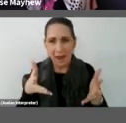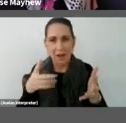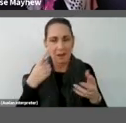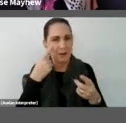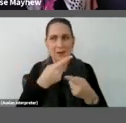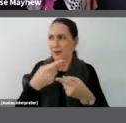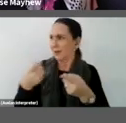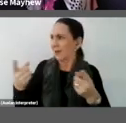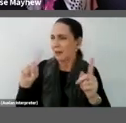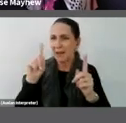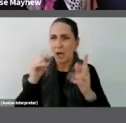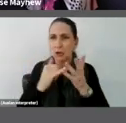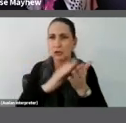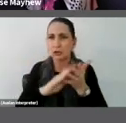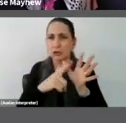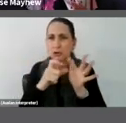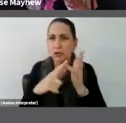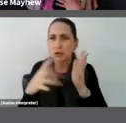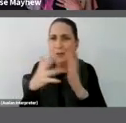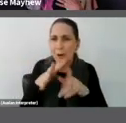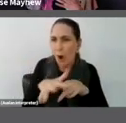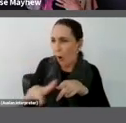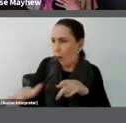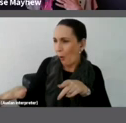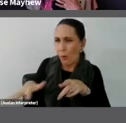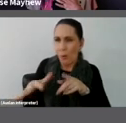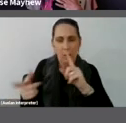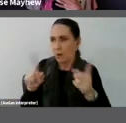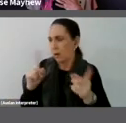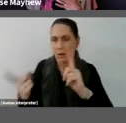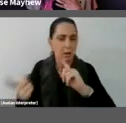while it's deep beat sound thumps in your chest.